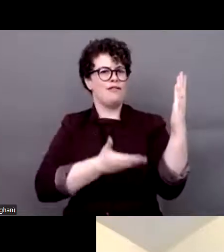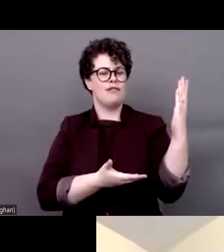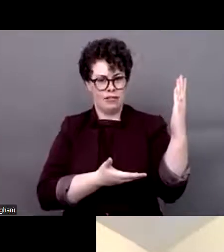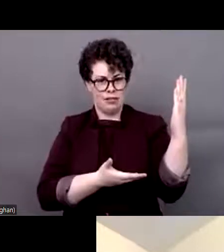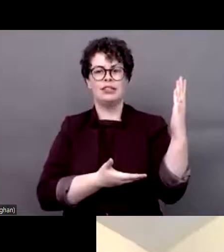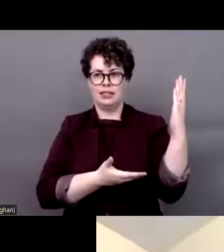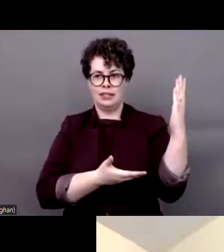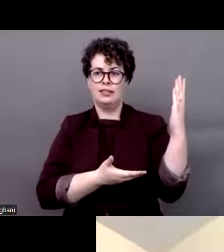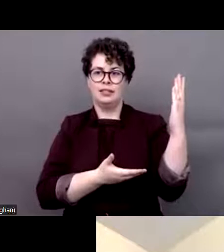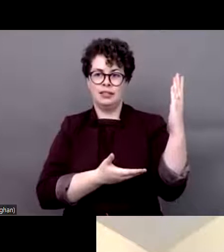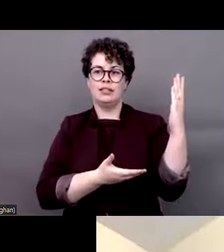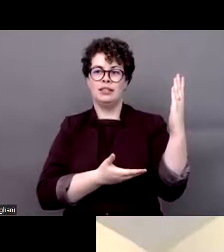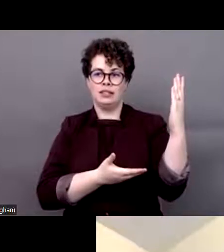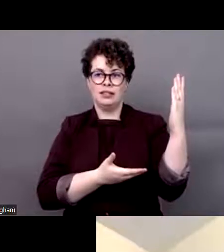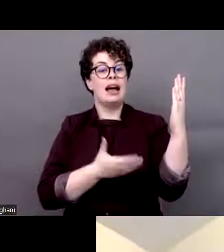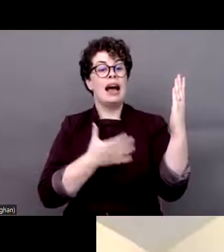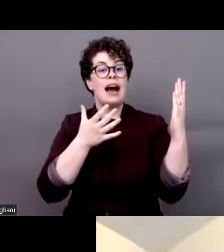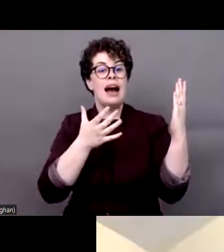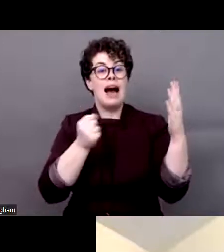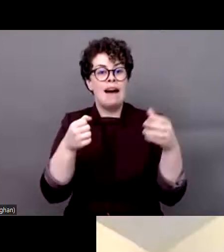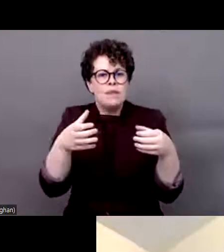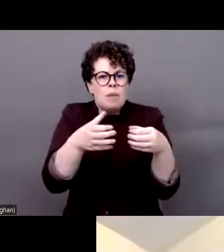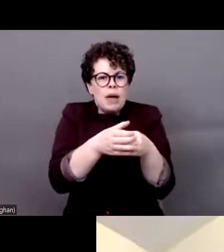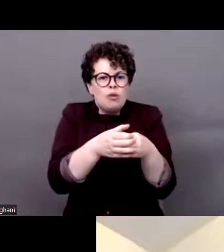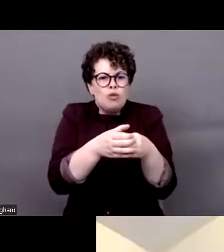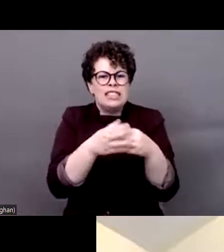forms of discrimination and there was little mention